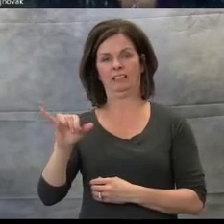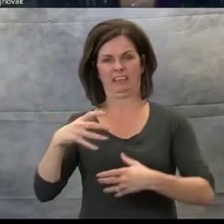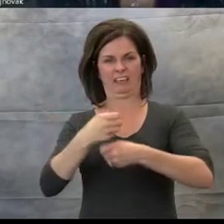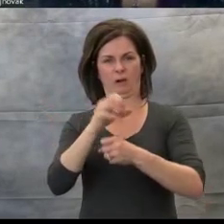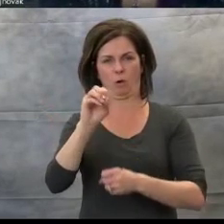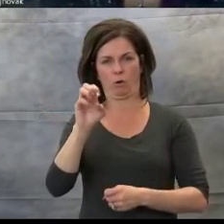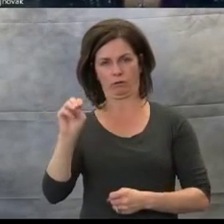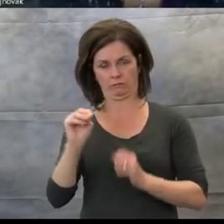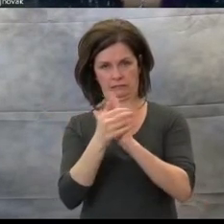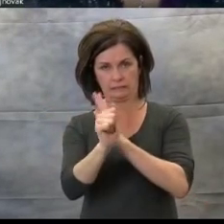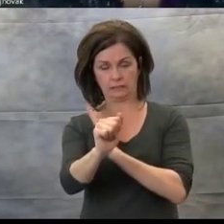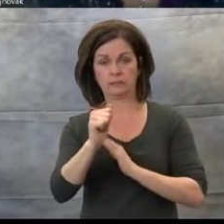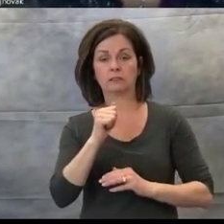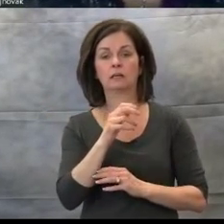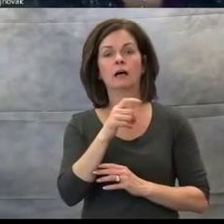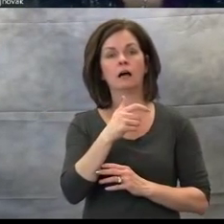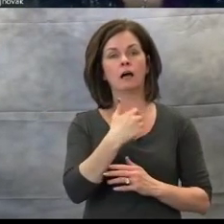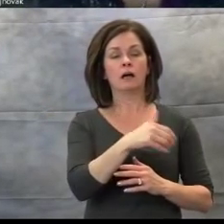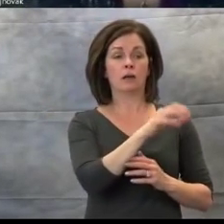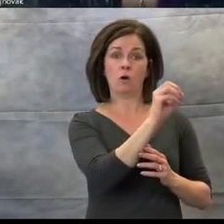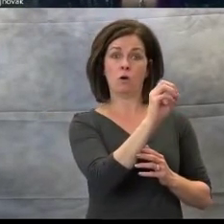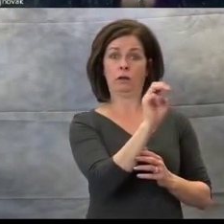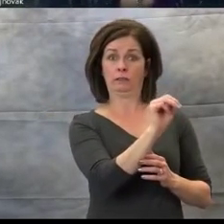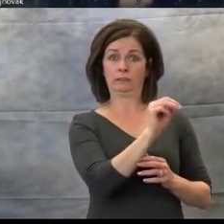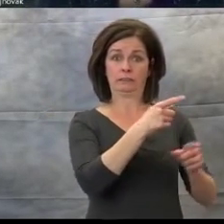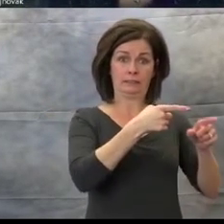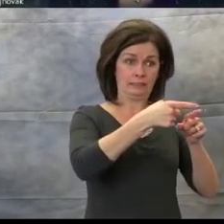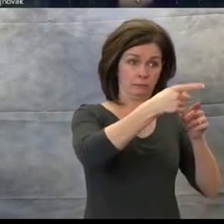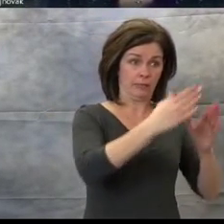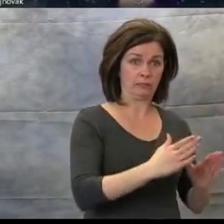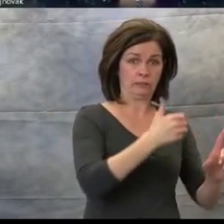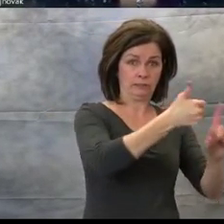mobility specialist at CSDB, because so many